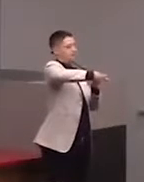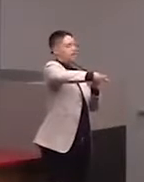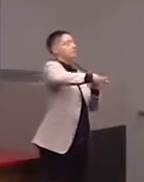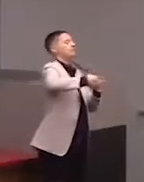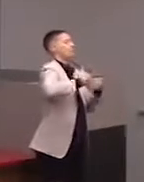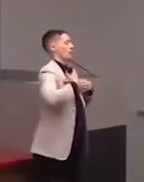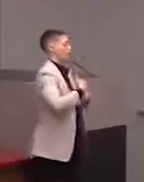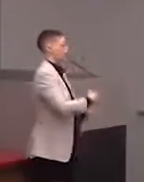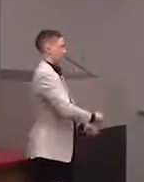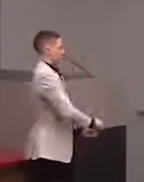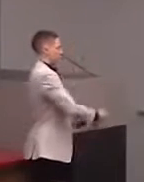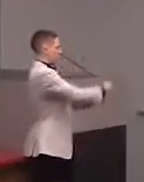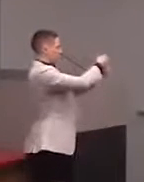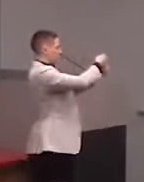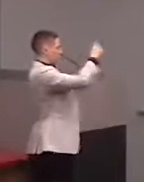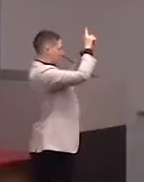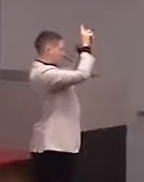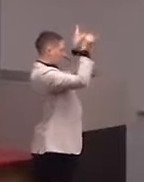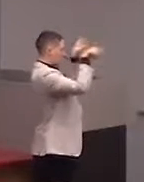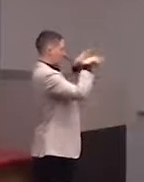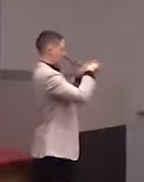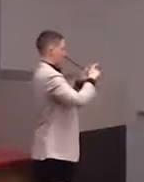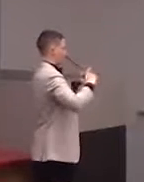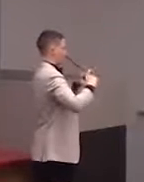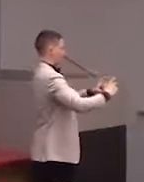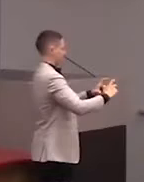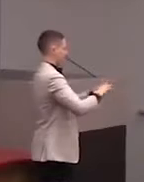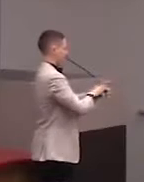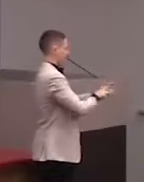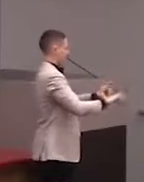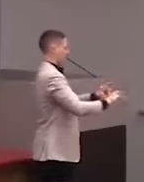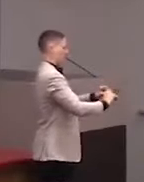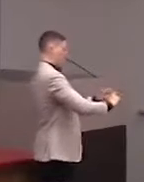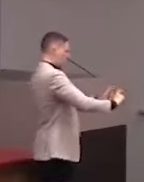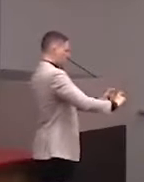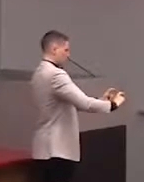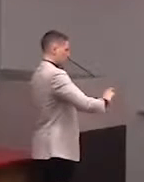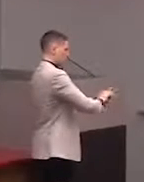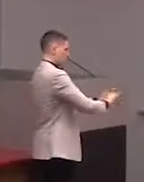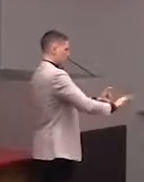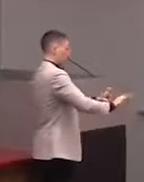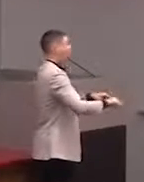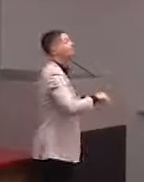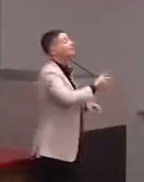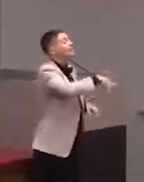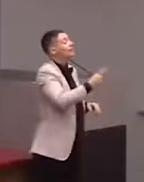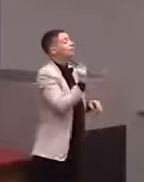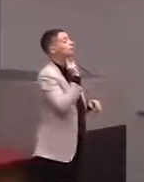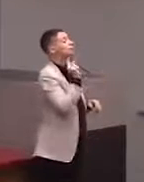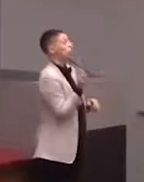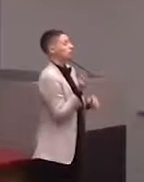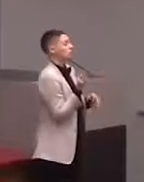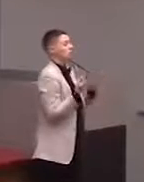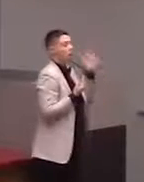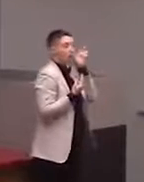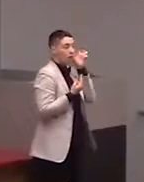In Australia, it's common that they have, on every street corner, the street sign in braille and large print and then, instead of just the audio crossing signal, there's an arrow,